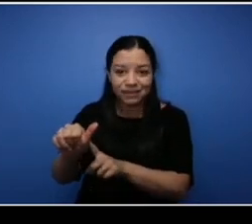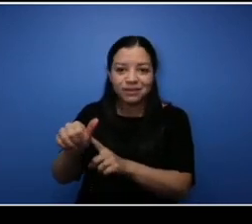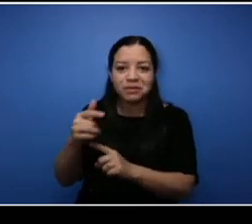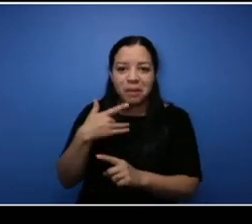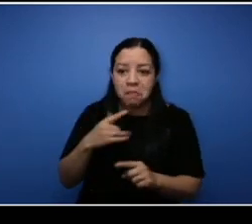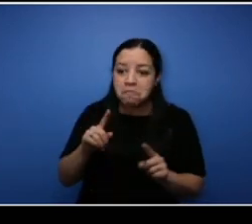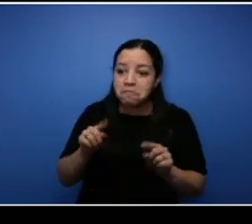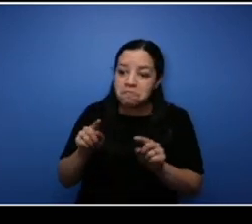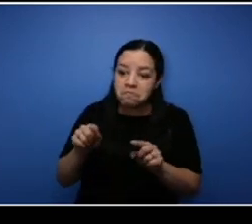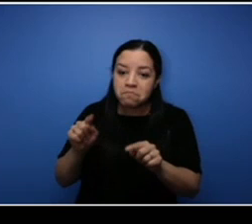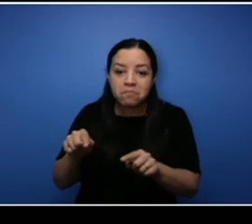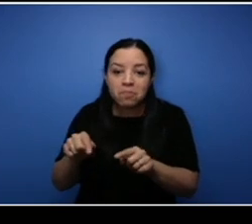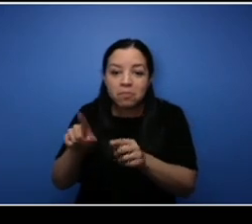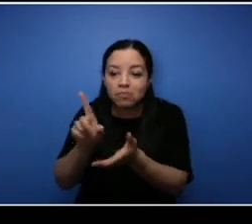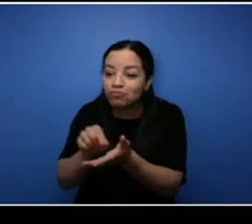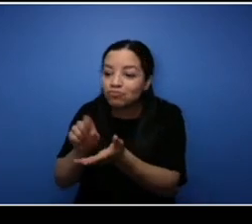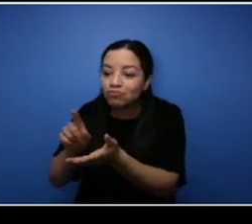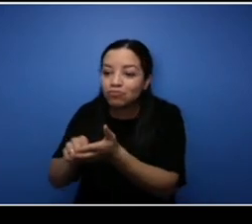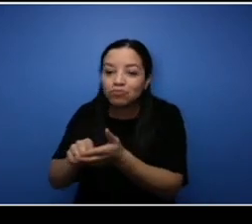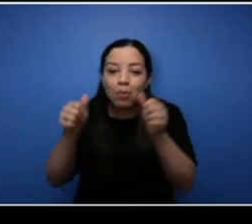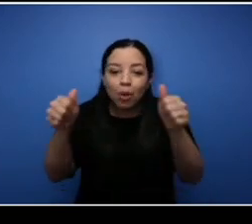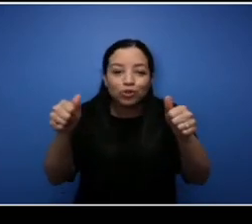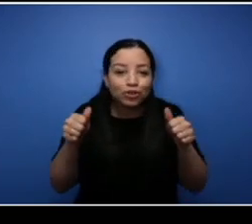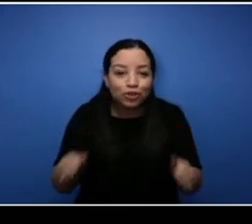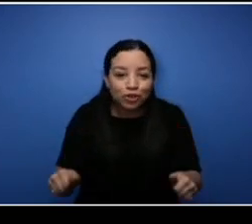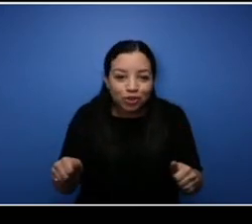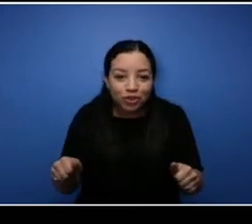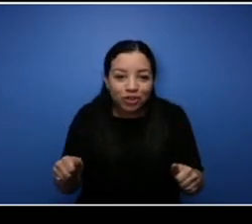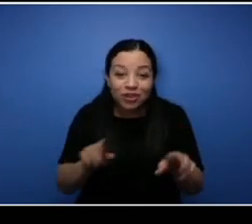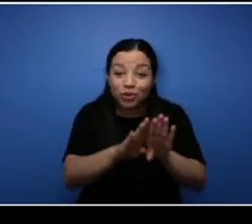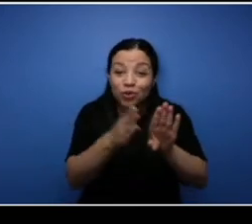to take door-to-door for my cleaning company. I was able to go there and check my email